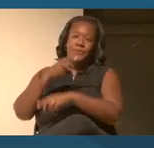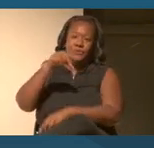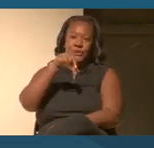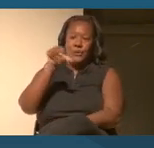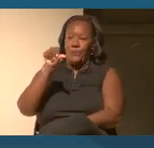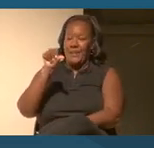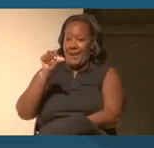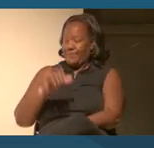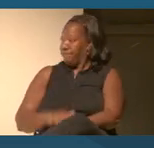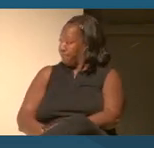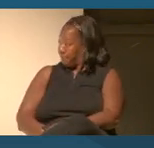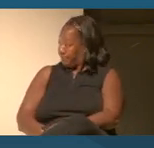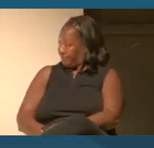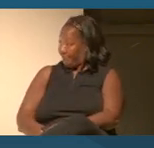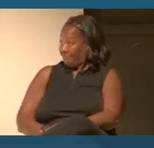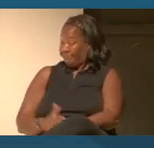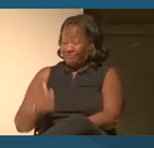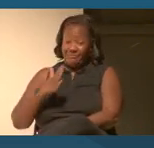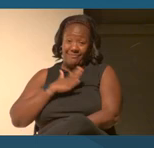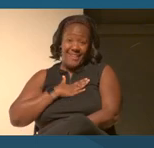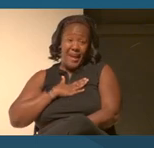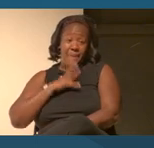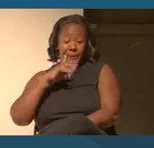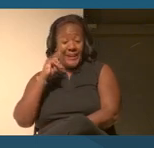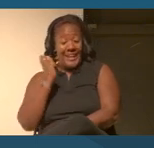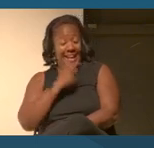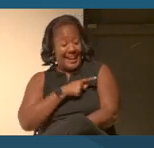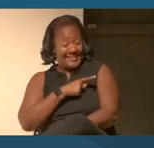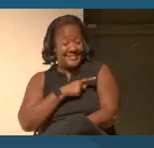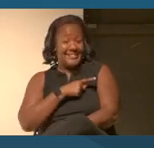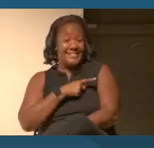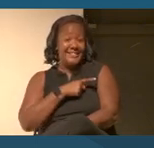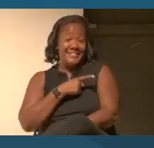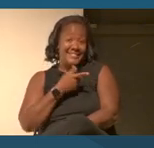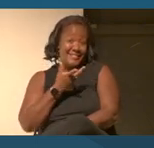But I'm gonna ask my colleagues to take a little bit of a risk with me.